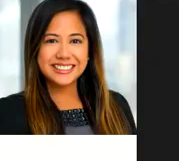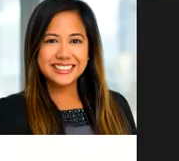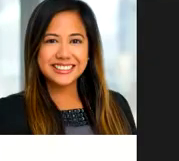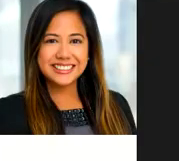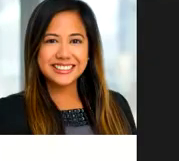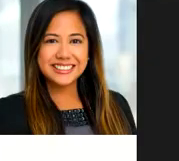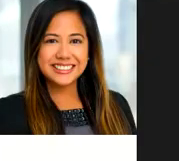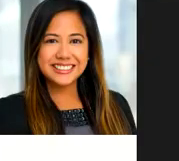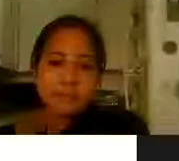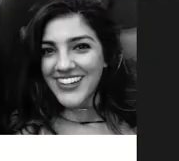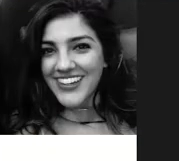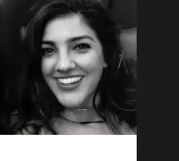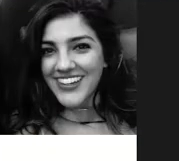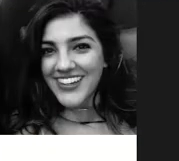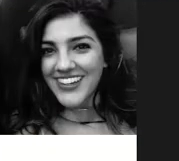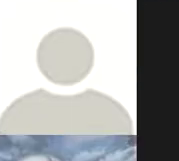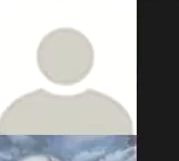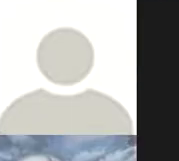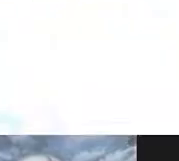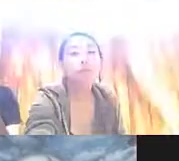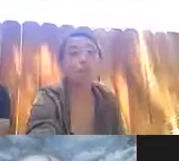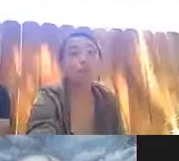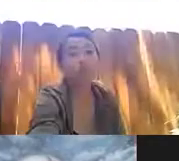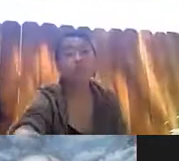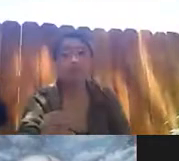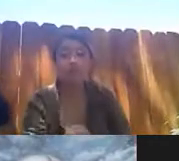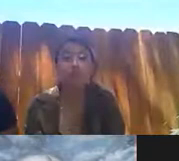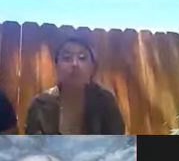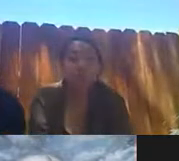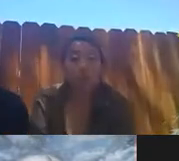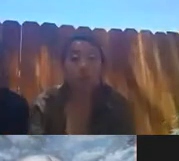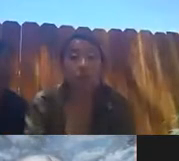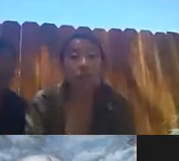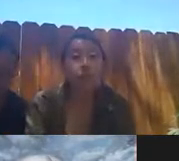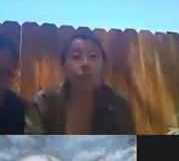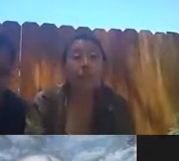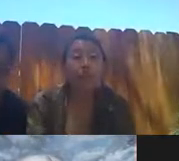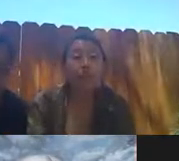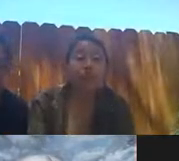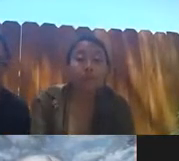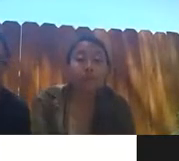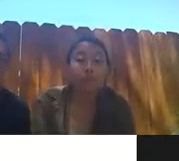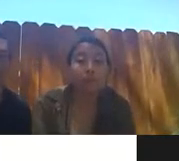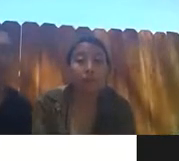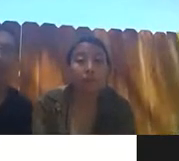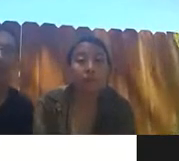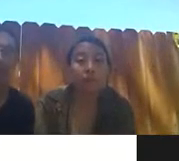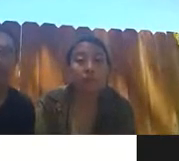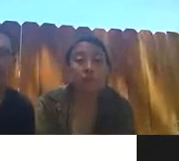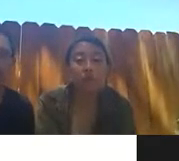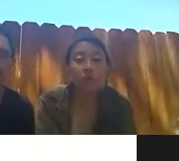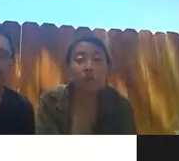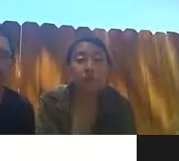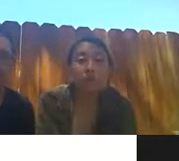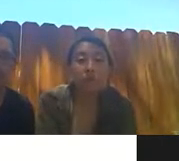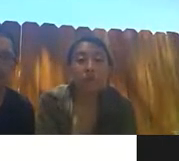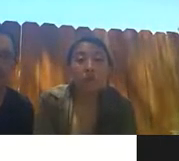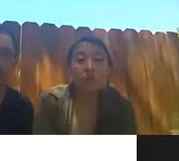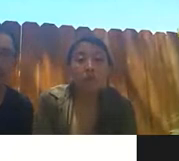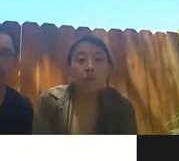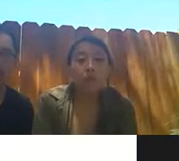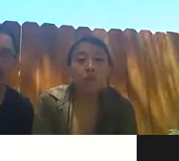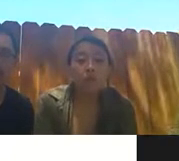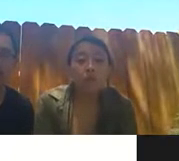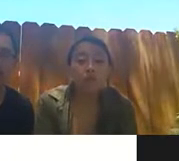16:18:58 And just honoring everybody who showed up today and, and realizing that if we had